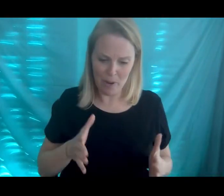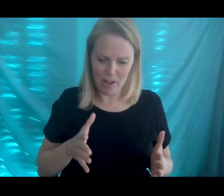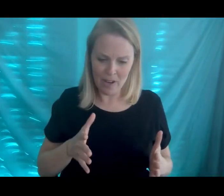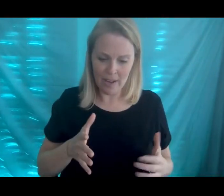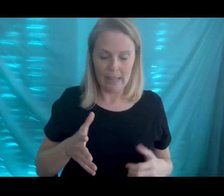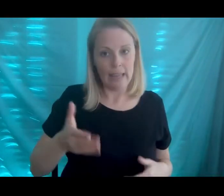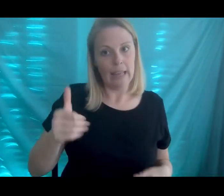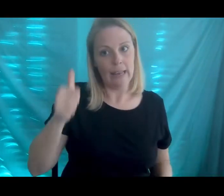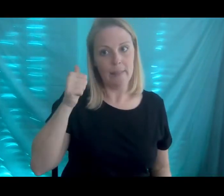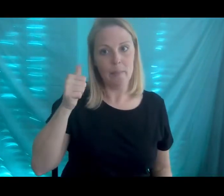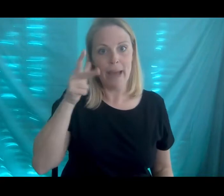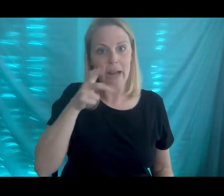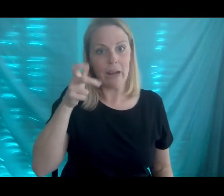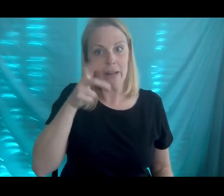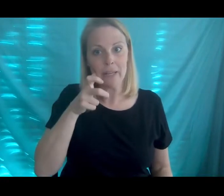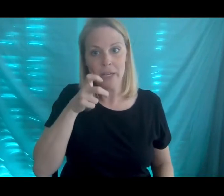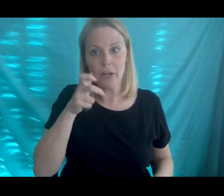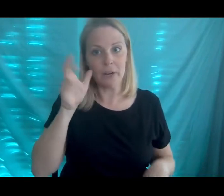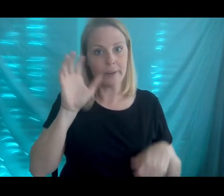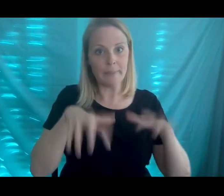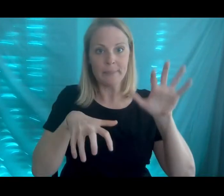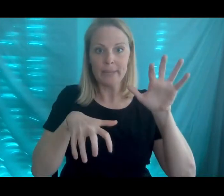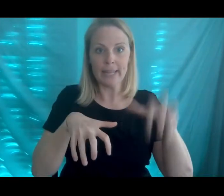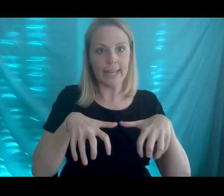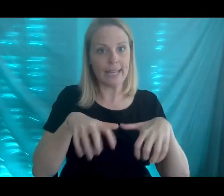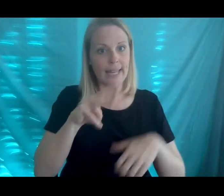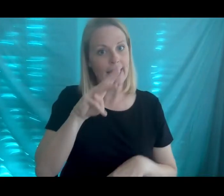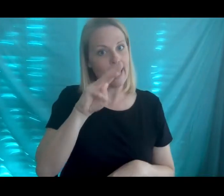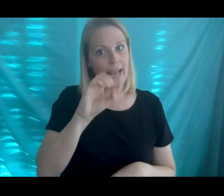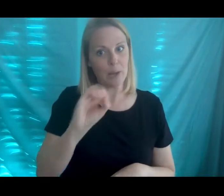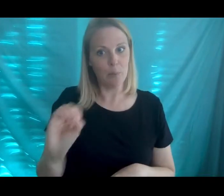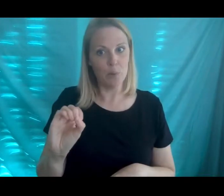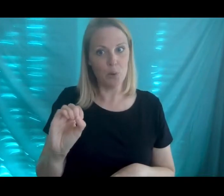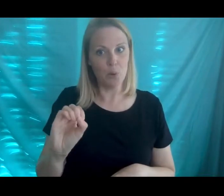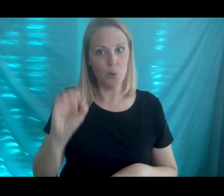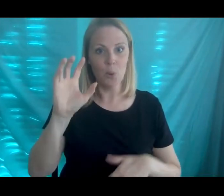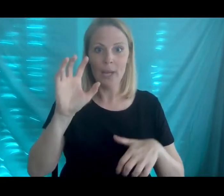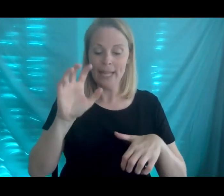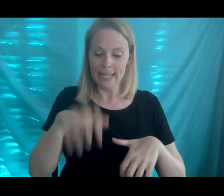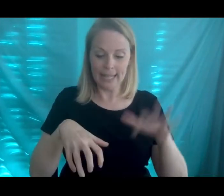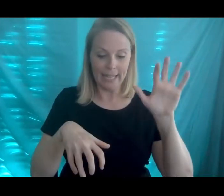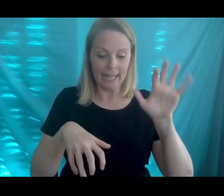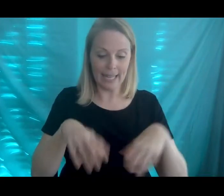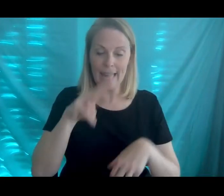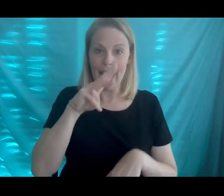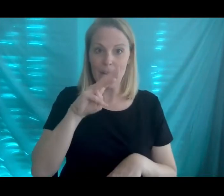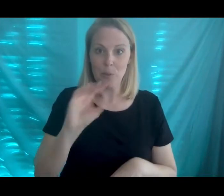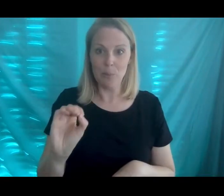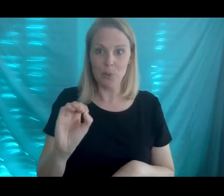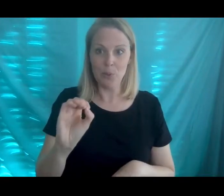and in the background click clack moo click clack moo